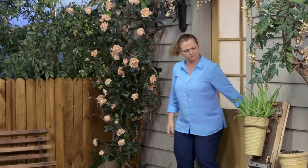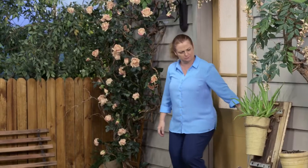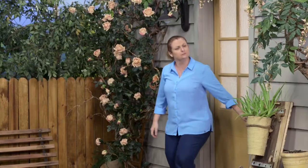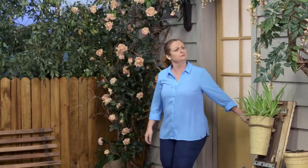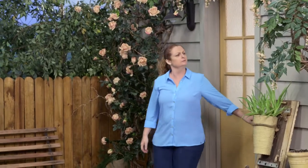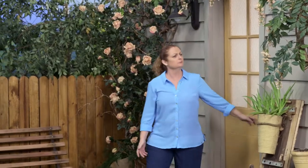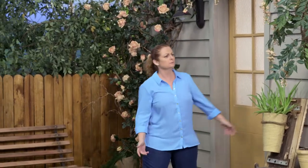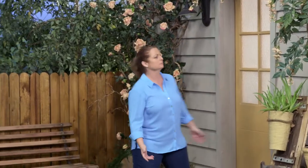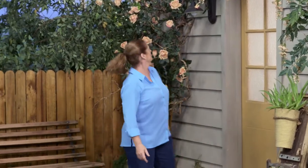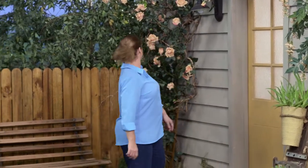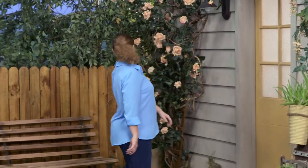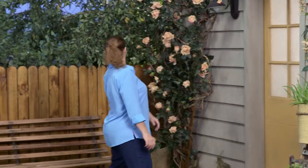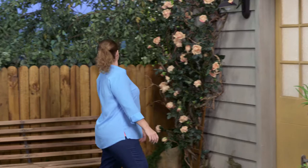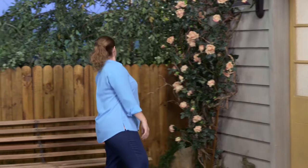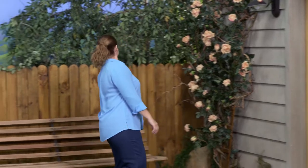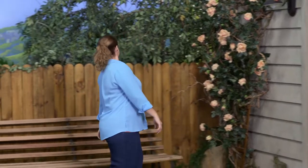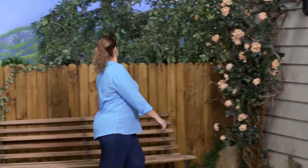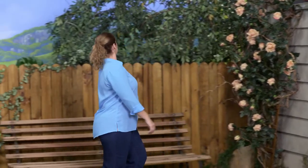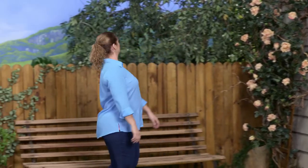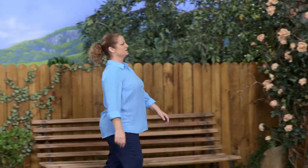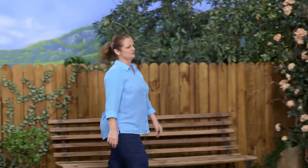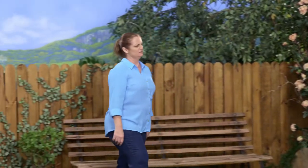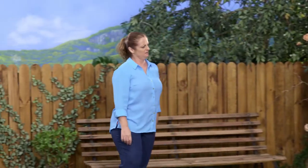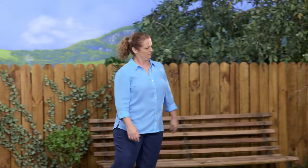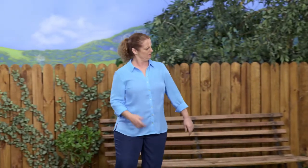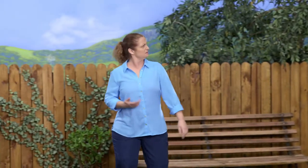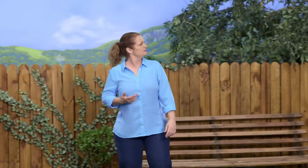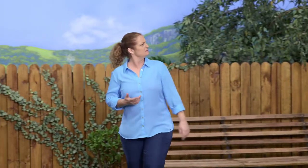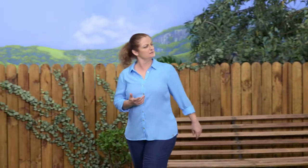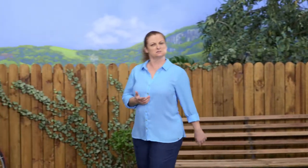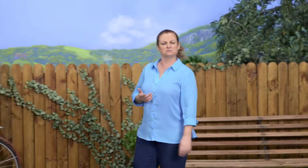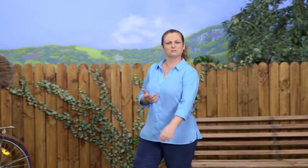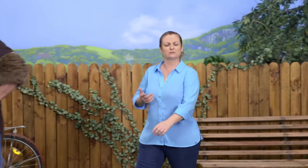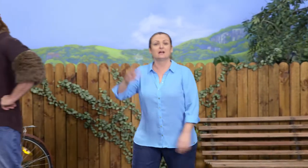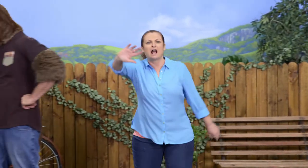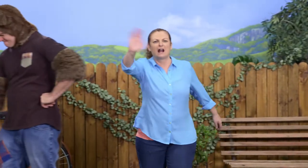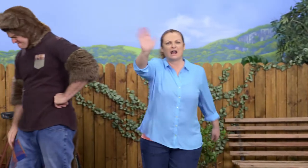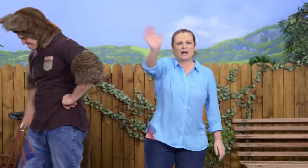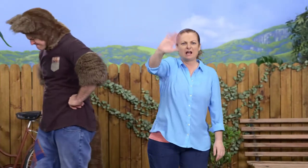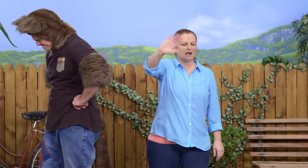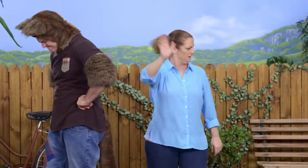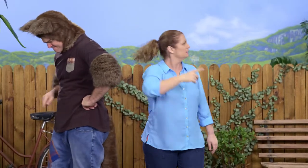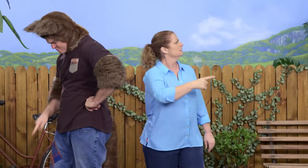Hmm. Huh. I wonder where it is. Oh, hello, everyone!